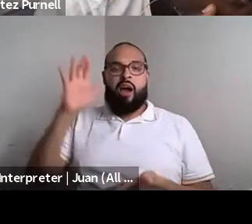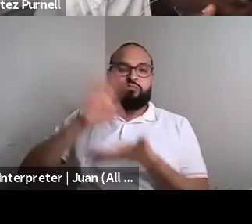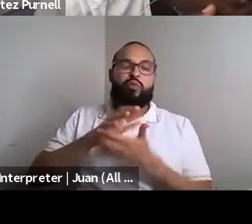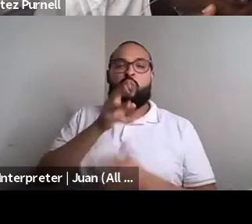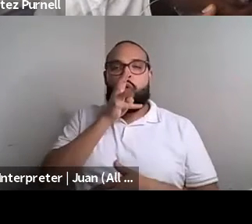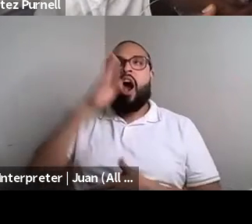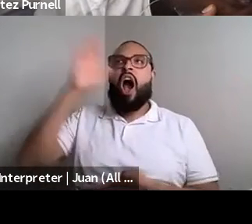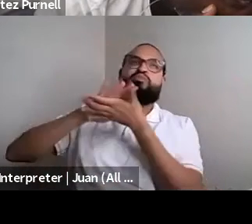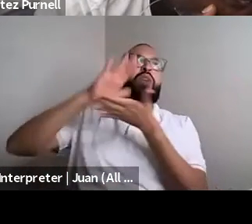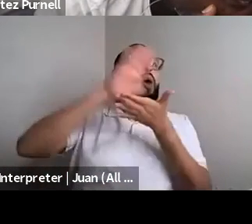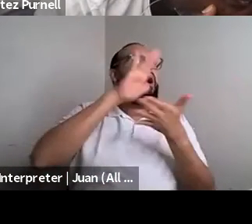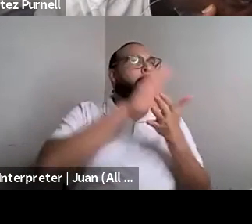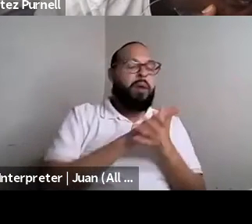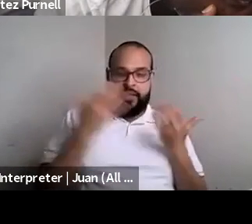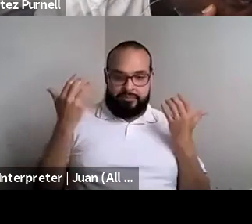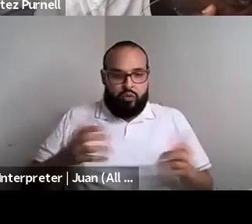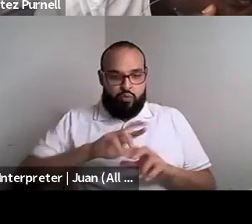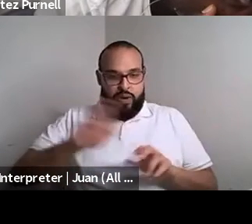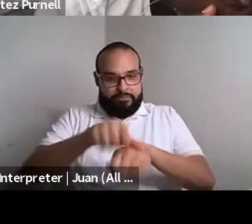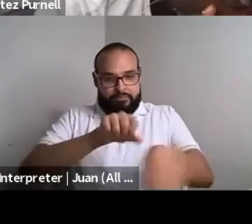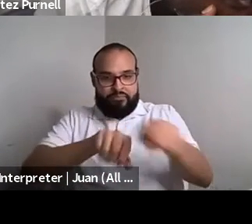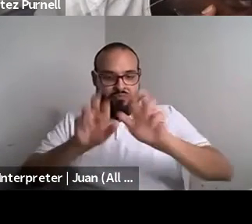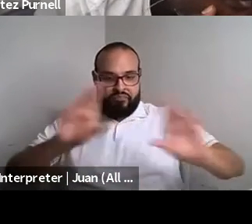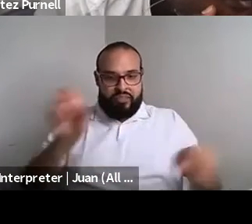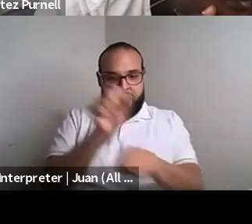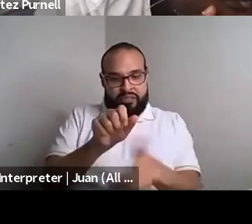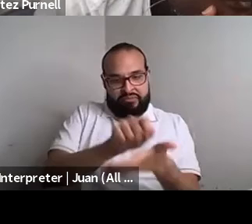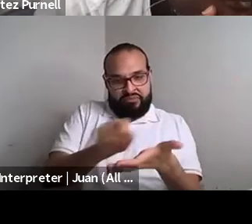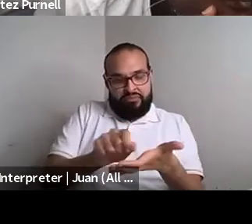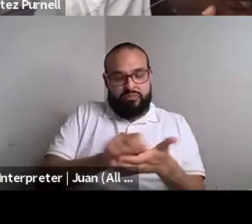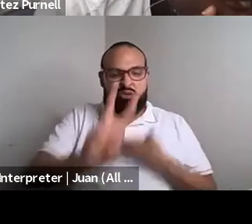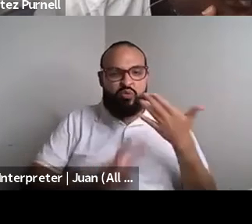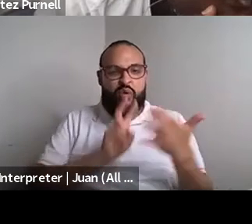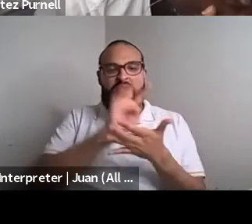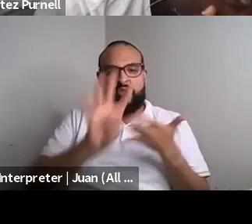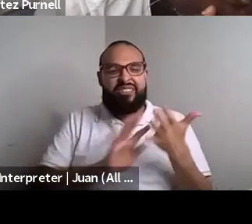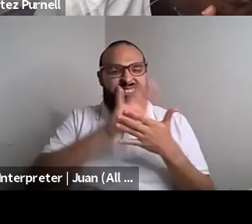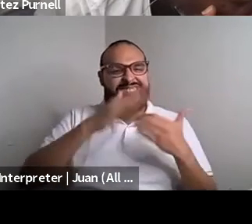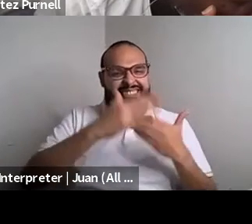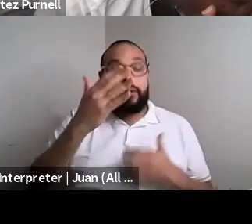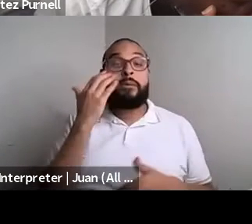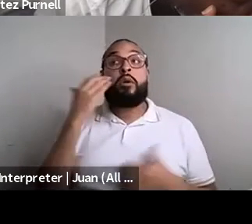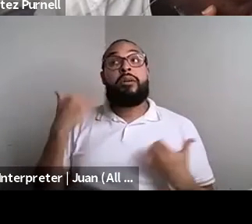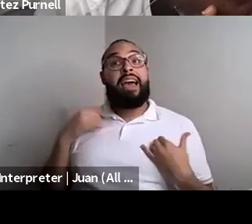Kokumo: I forced myself for two hours a day. It's like, oh my god, I have this feature length film. But I'm talking about my home, my next ep